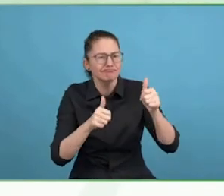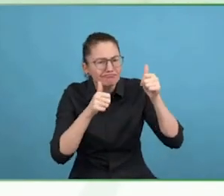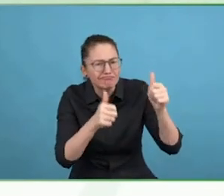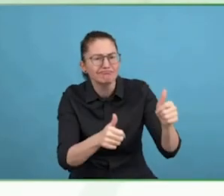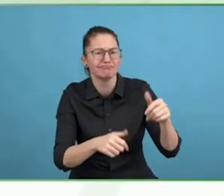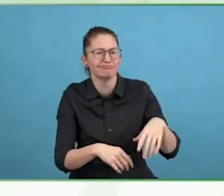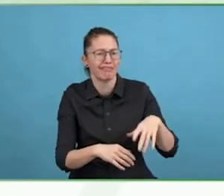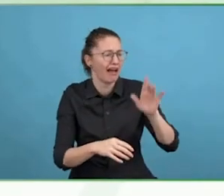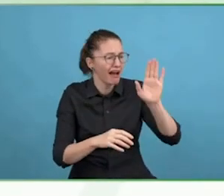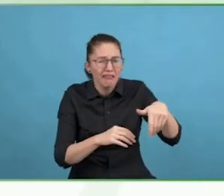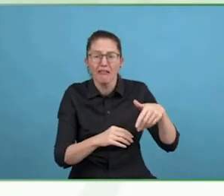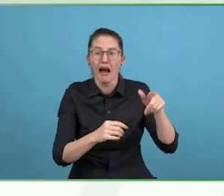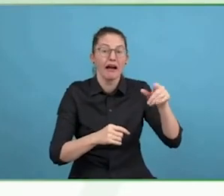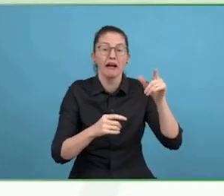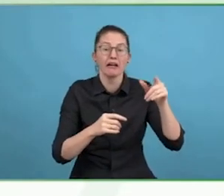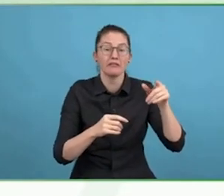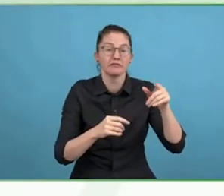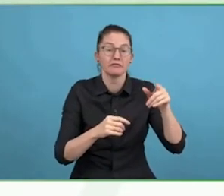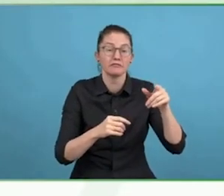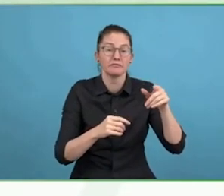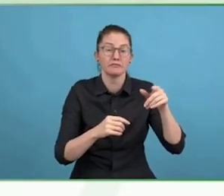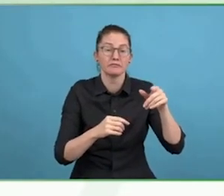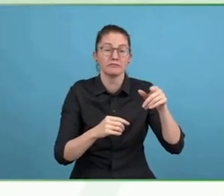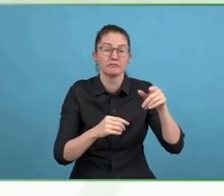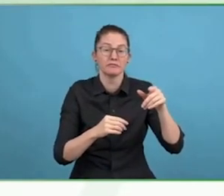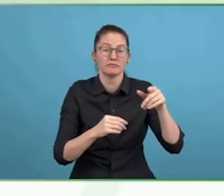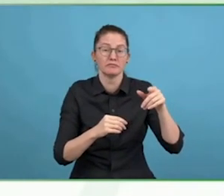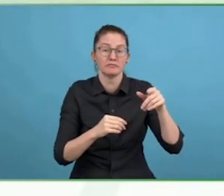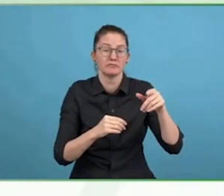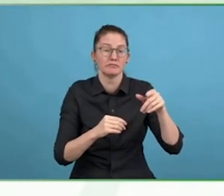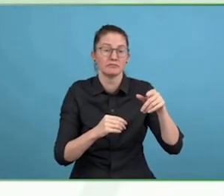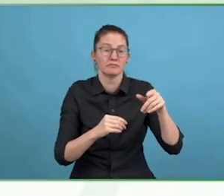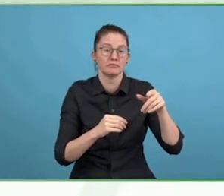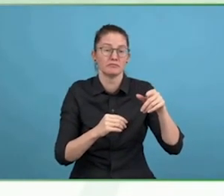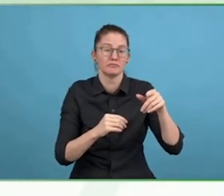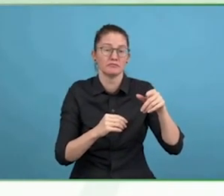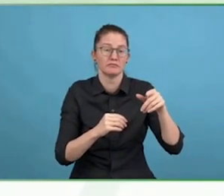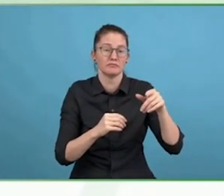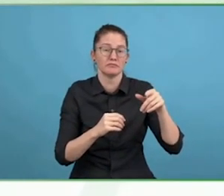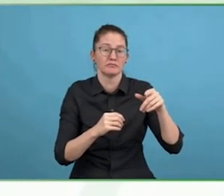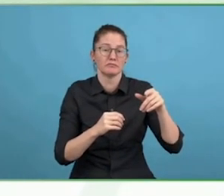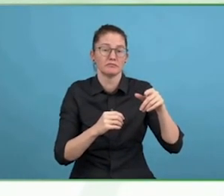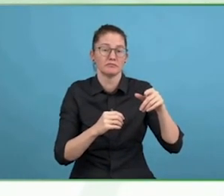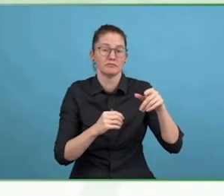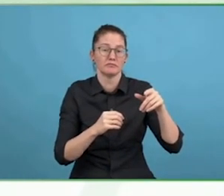Donna and Jim are amazingly involved too, and can help